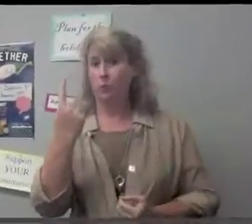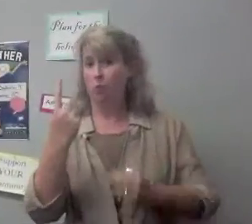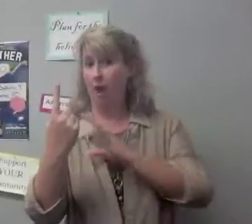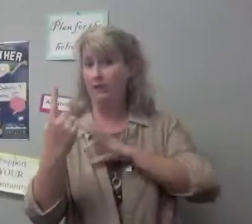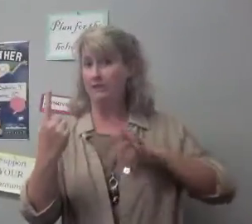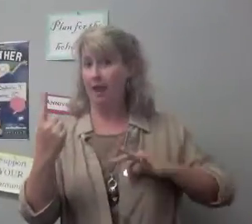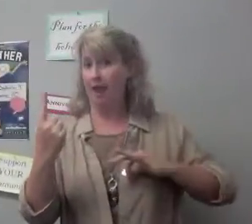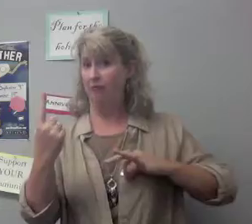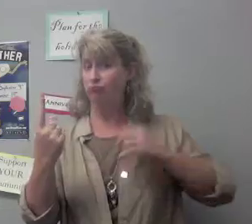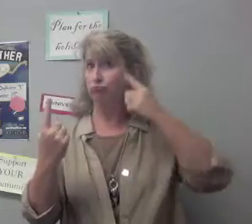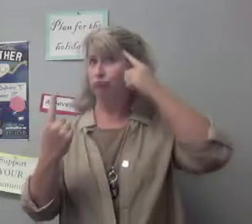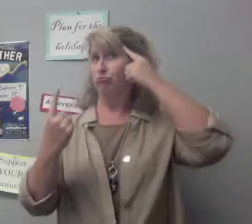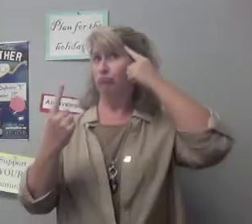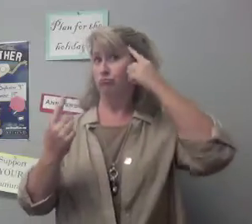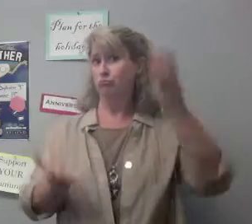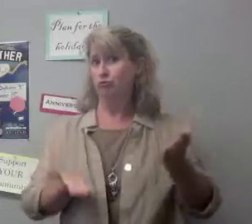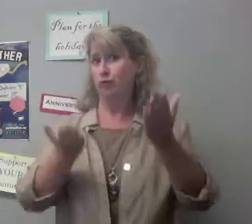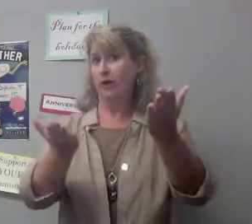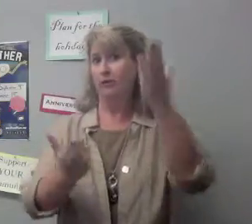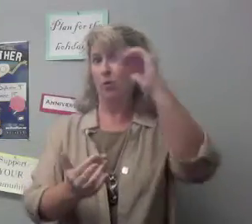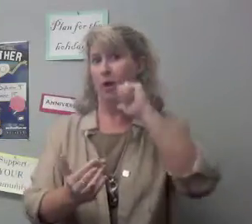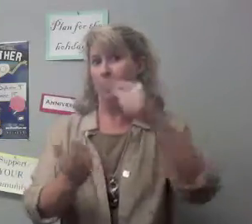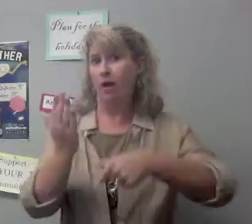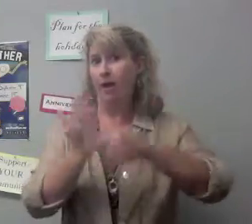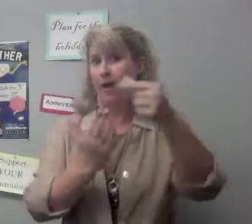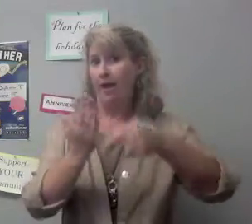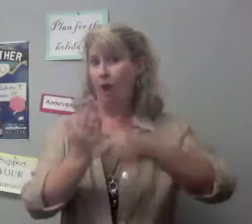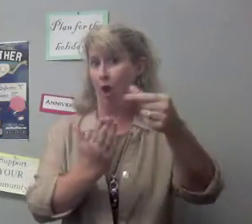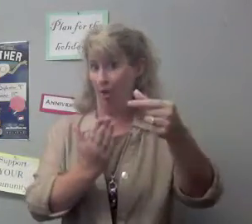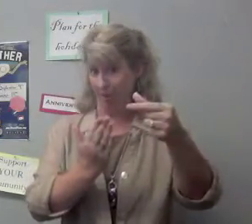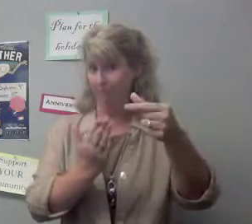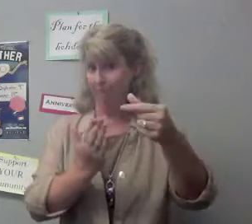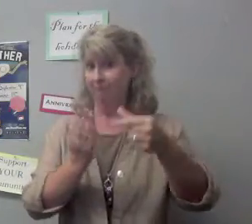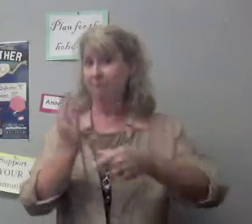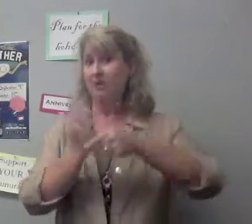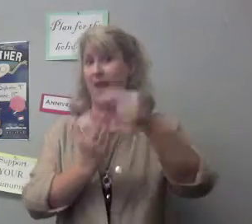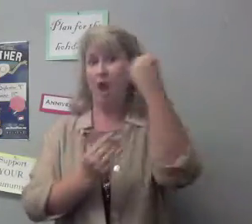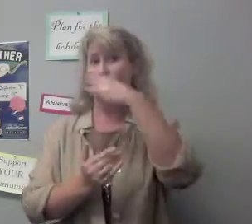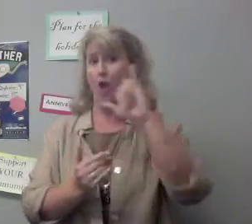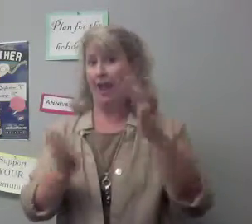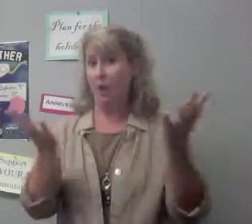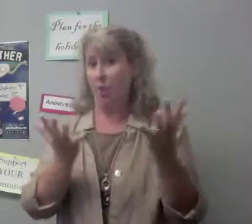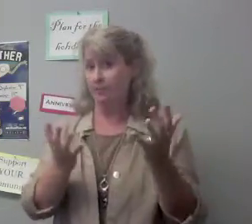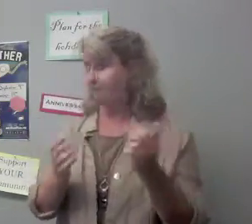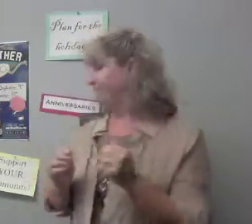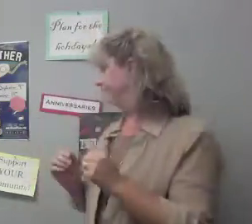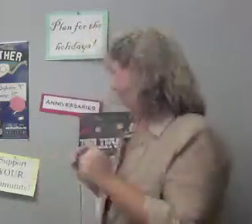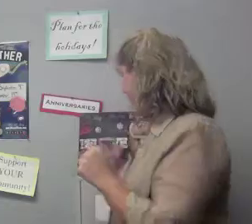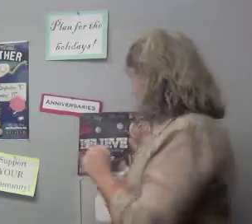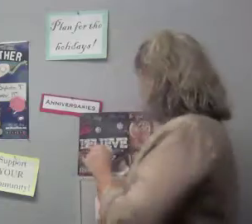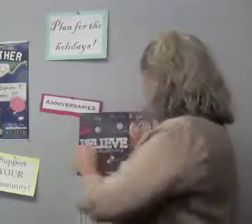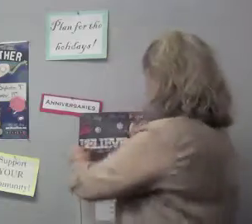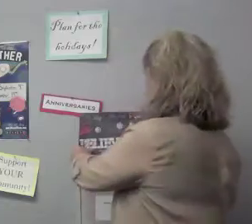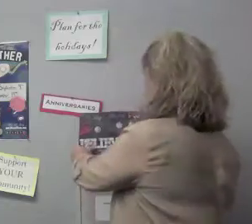One of our staff had an idea and suggested a Catalog Fundraiser What does it look like? Here it is...